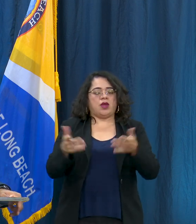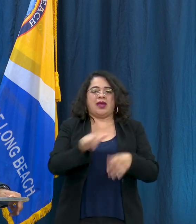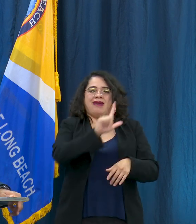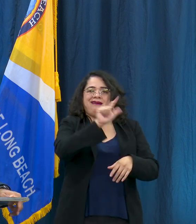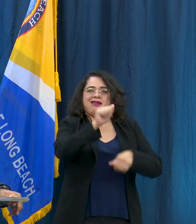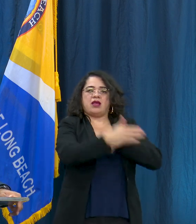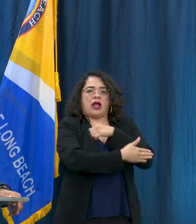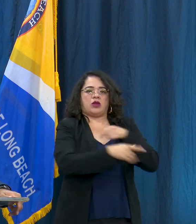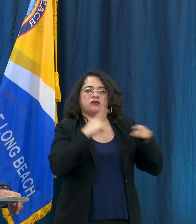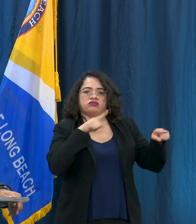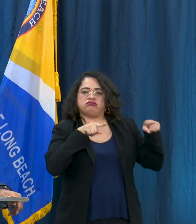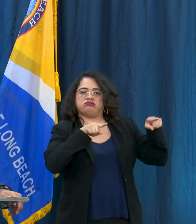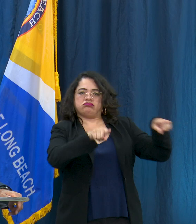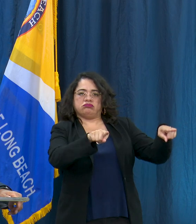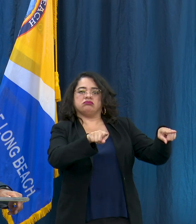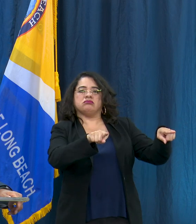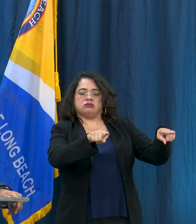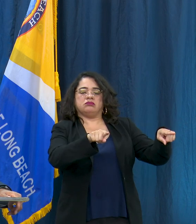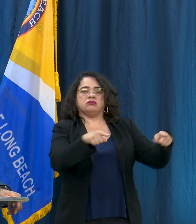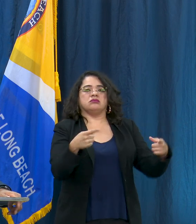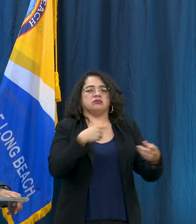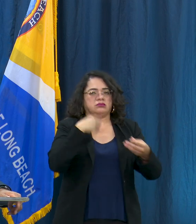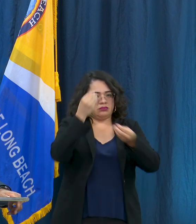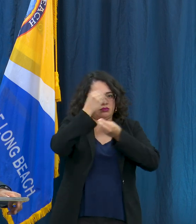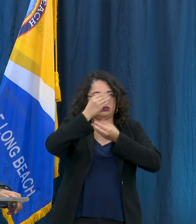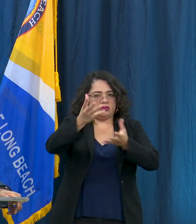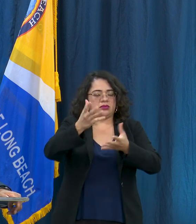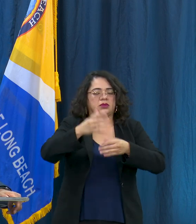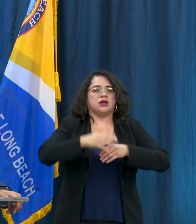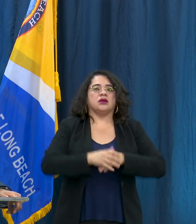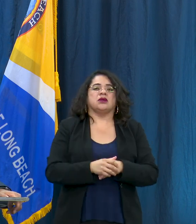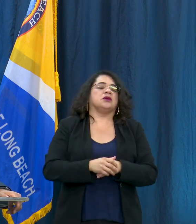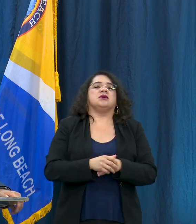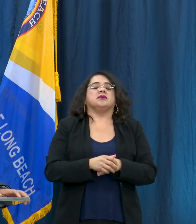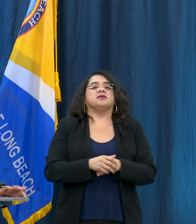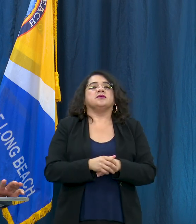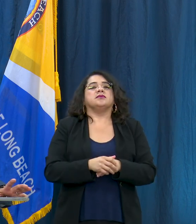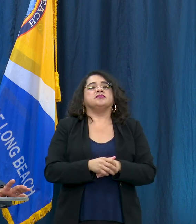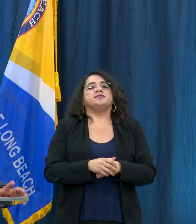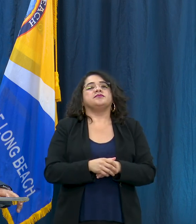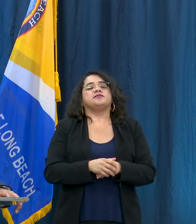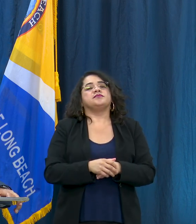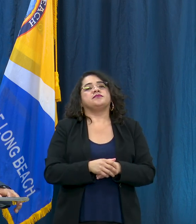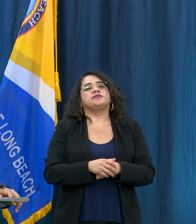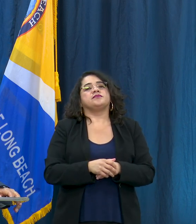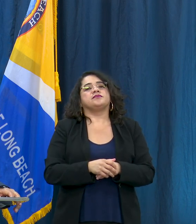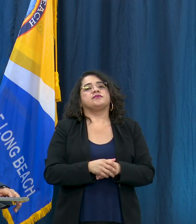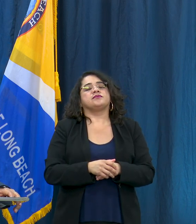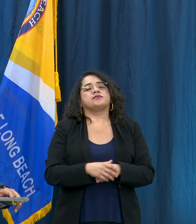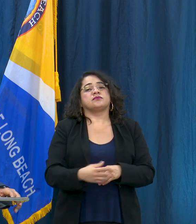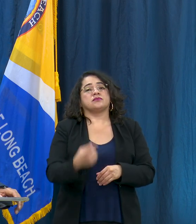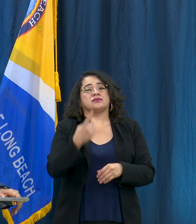changed, I just want to make note of that and then I want to get into the broader health order, so the one alignment that's been different